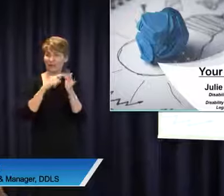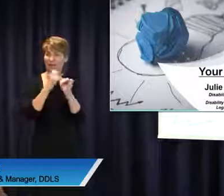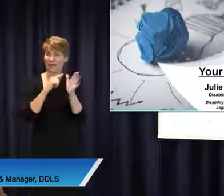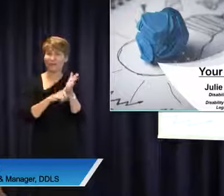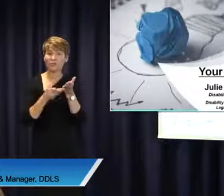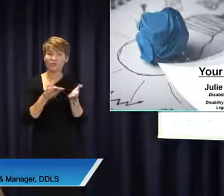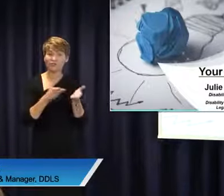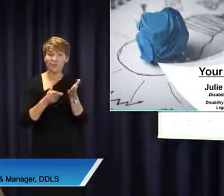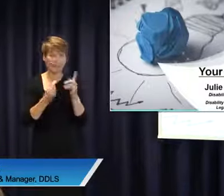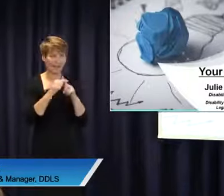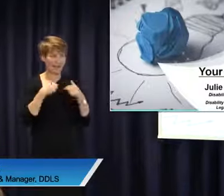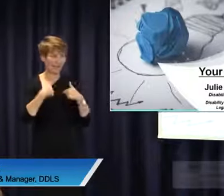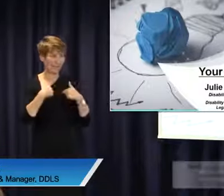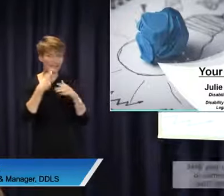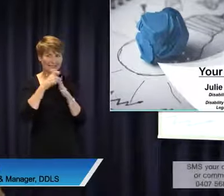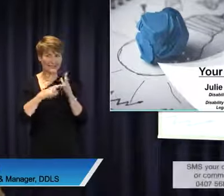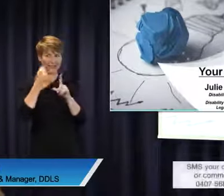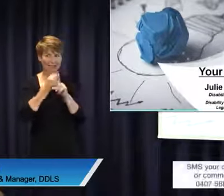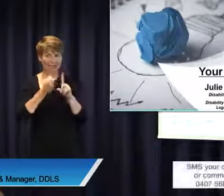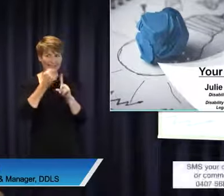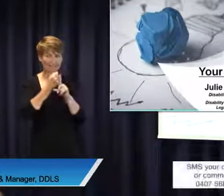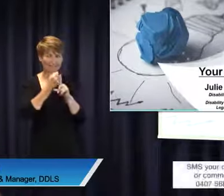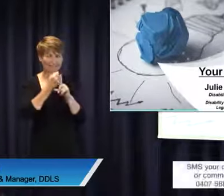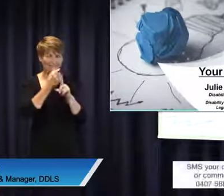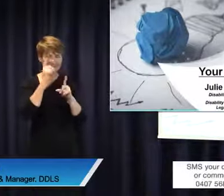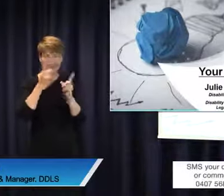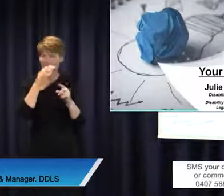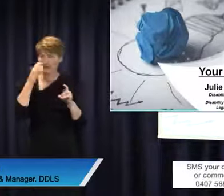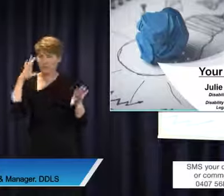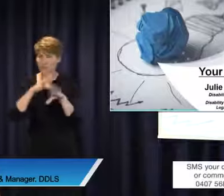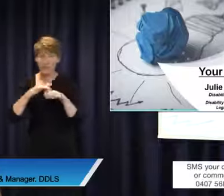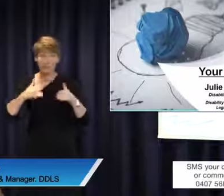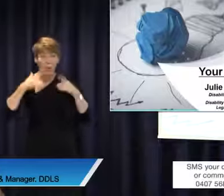disability advocate. I know it is sometimes confusing. I am not a lawyer. So I'll just